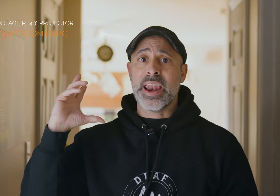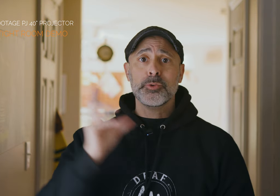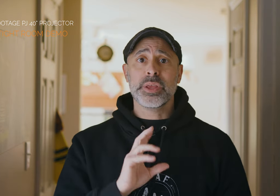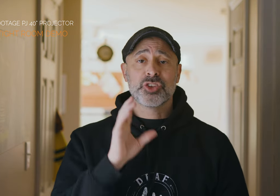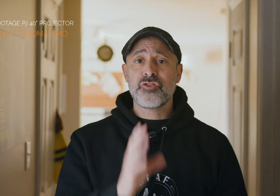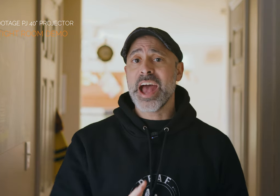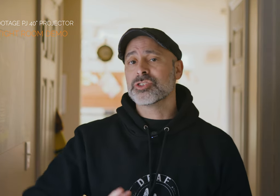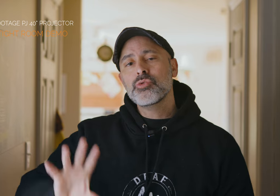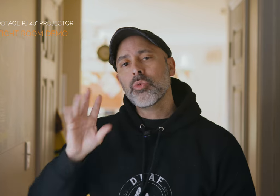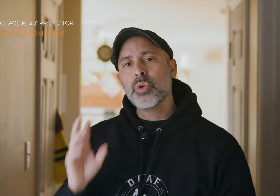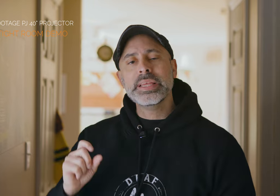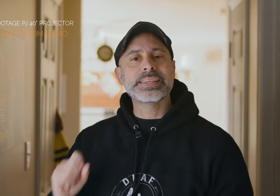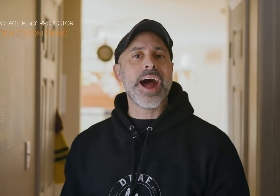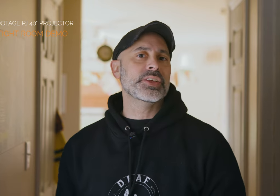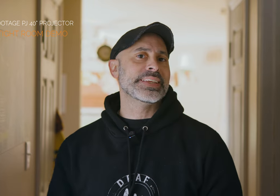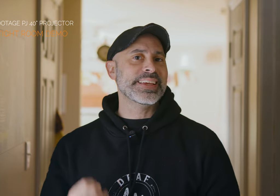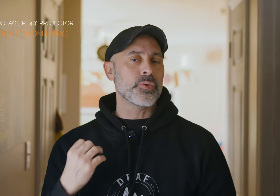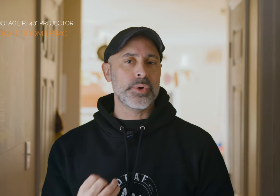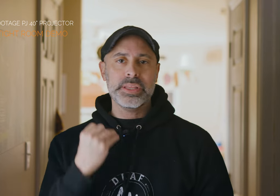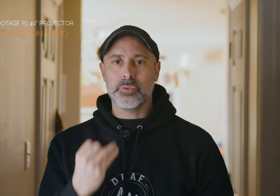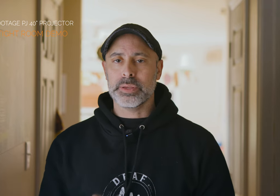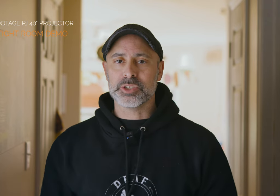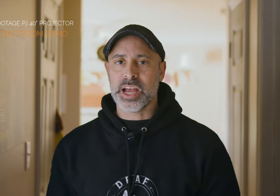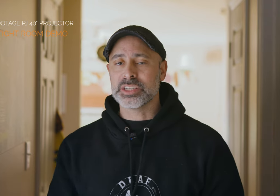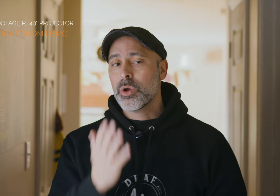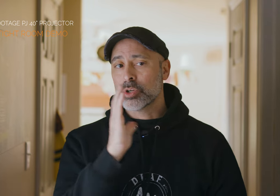and I'm doing this fast so you can really dial this in and get it really really precise which